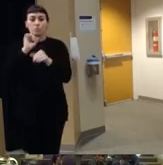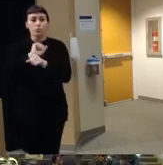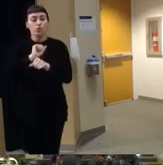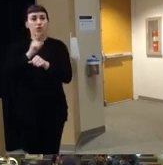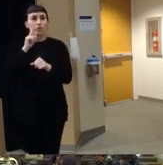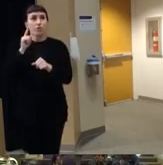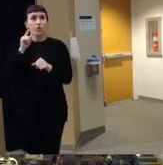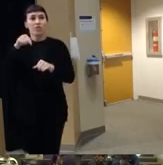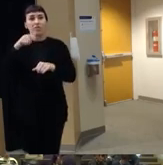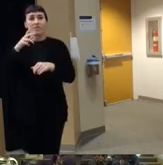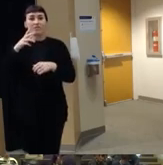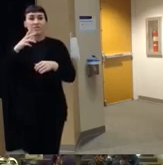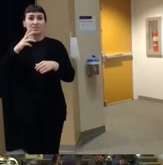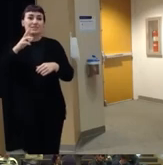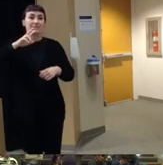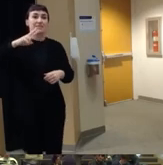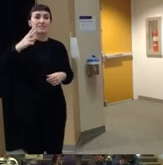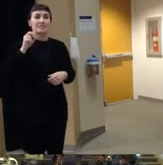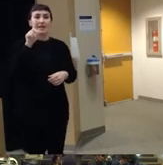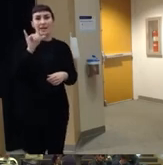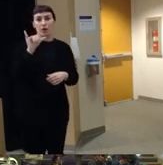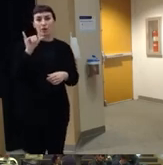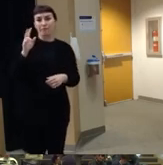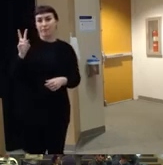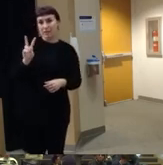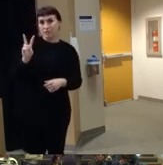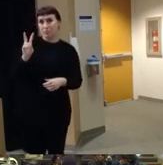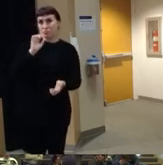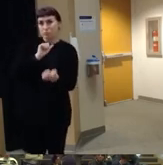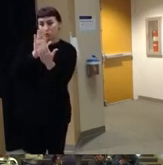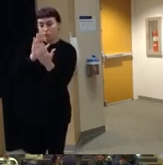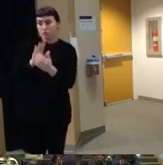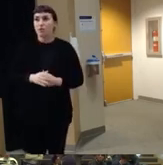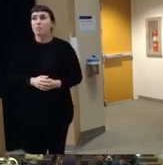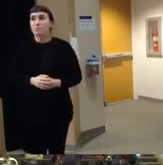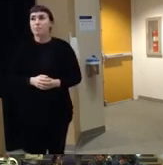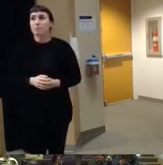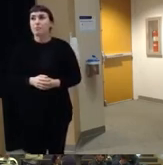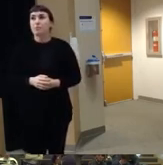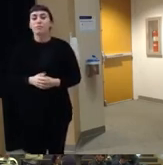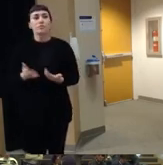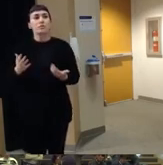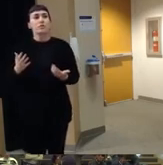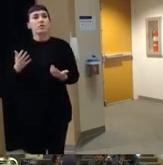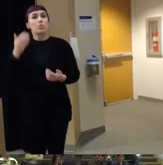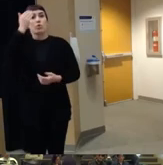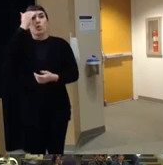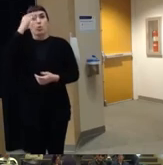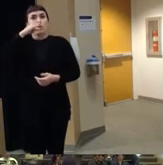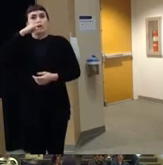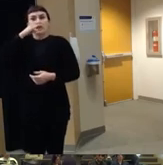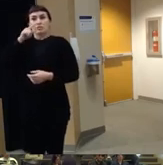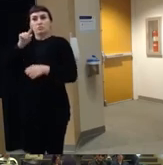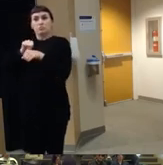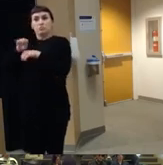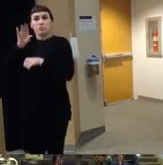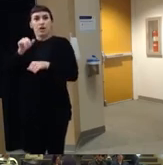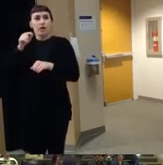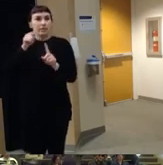of secondary victim um approach um you know we know that kids are affected by this issue every